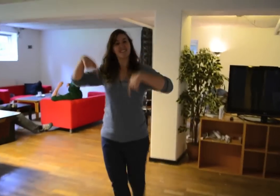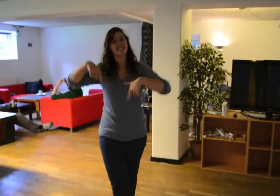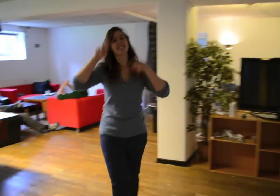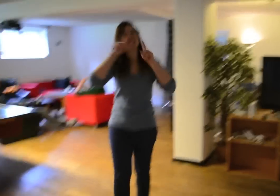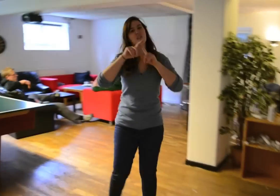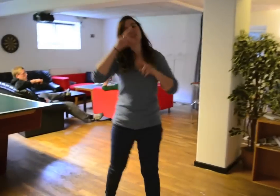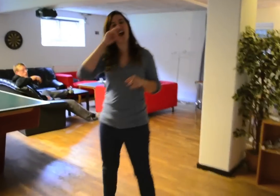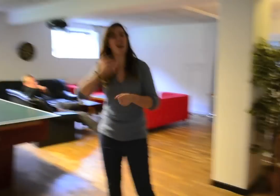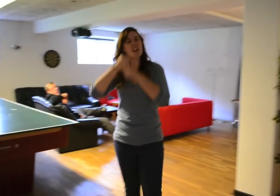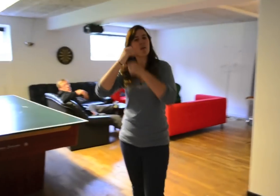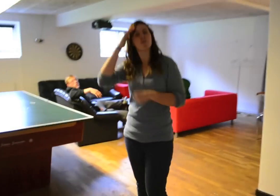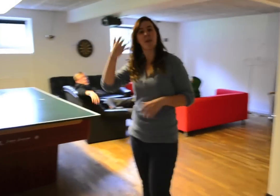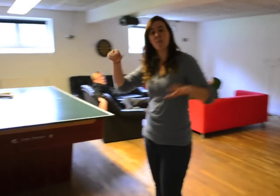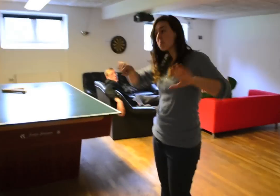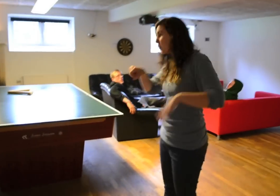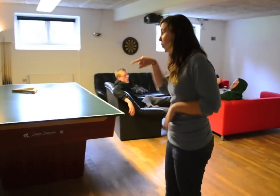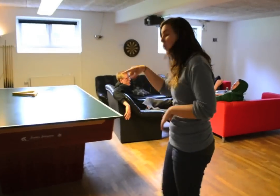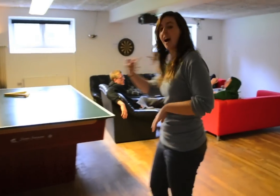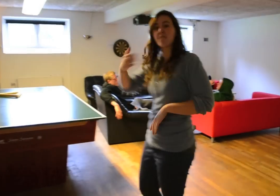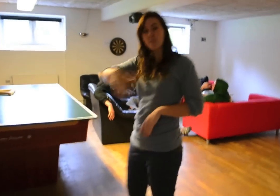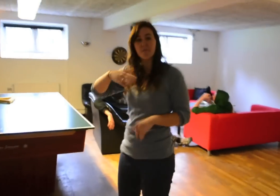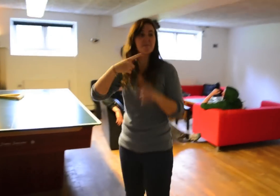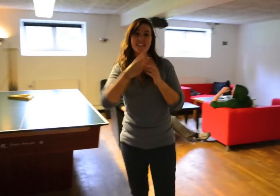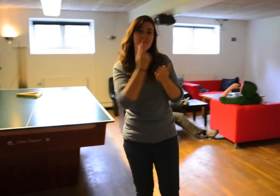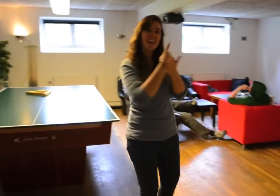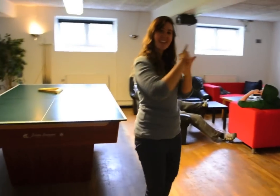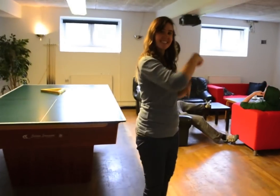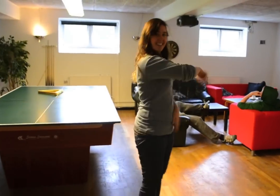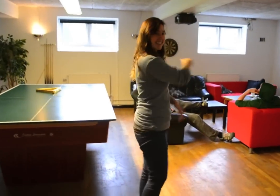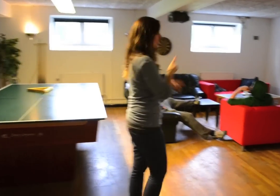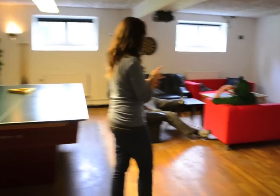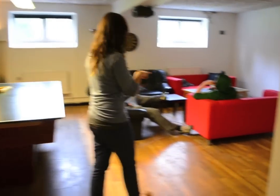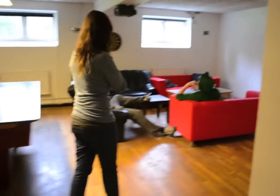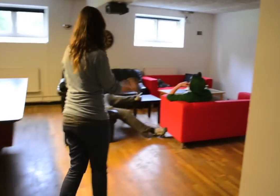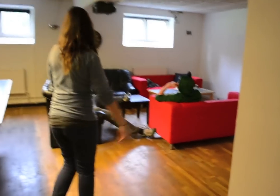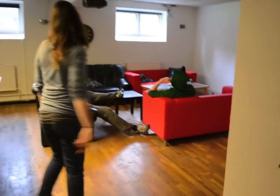So this is like a youth club room. We have a pool table, table tennis, and some navigators here.